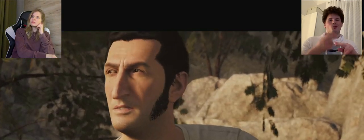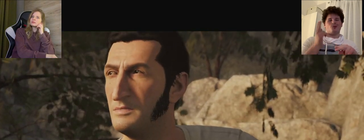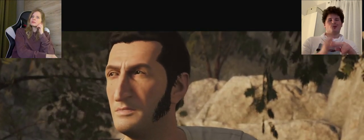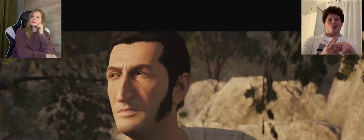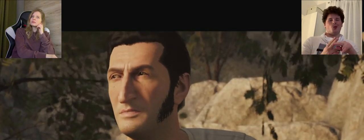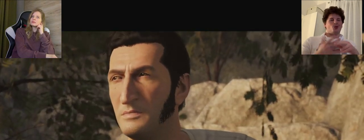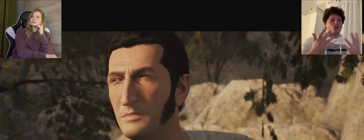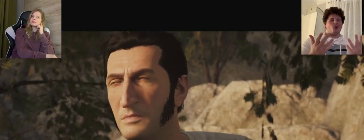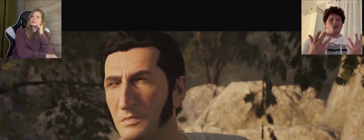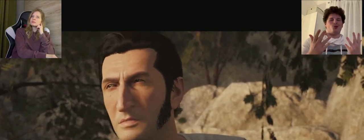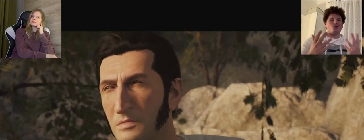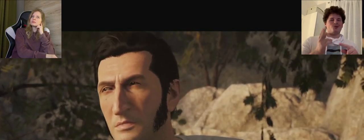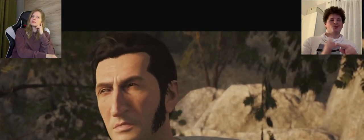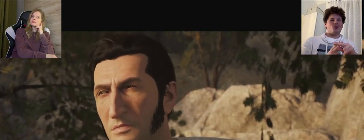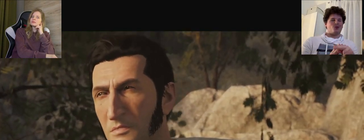A: It's a pity that Leo didn't finish talking.